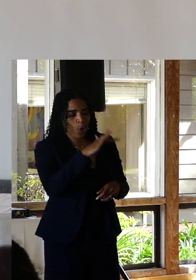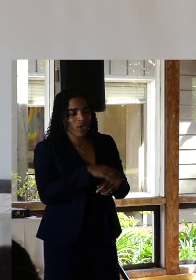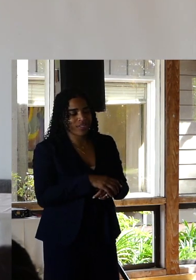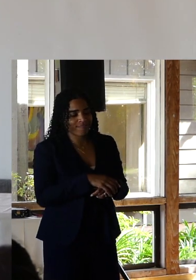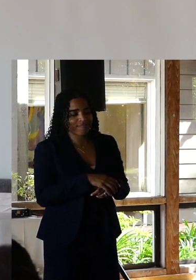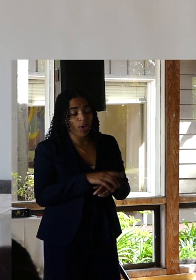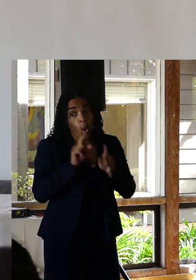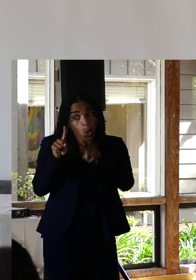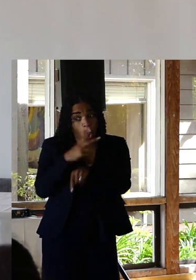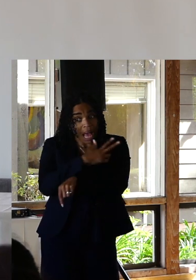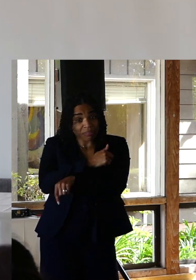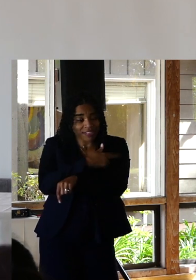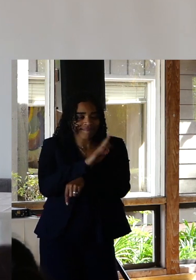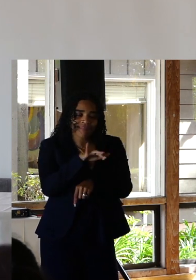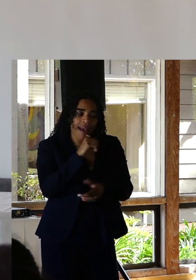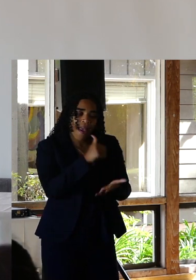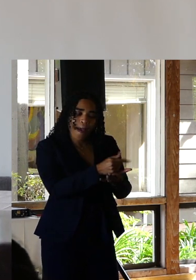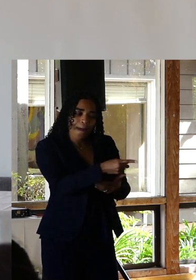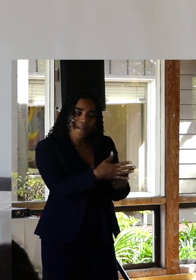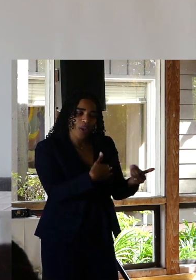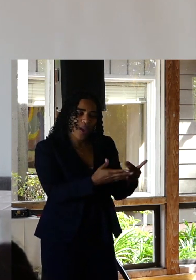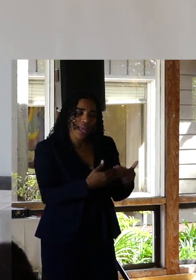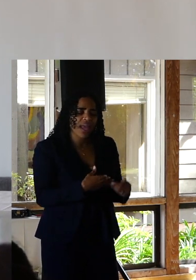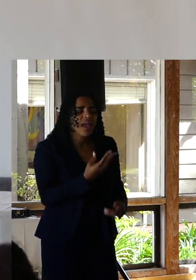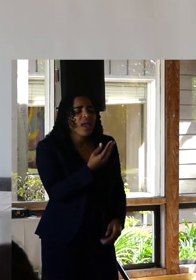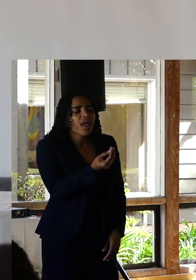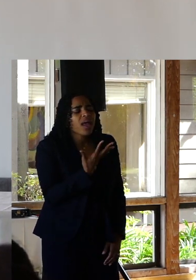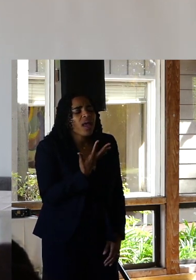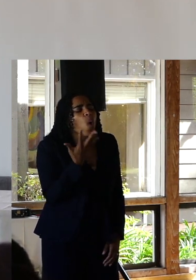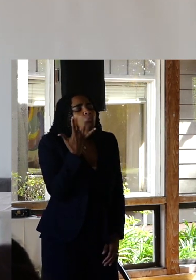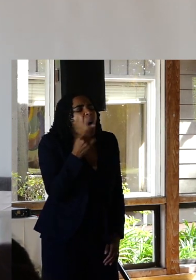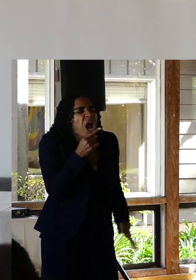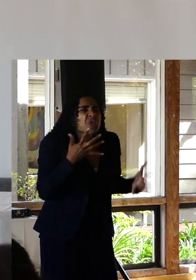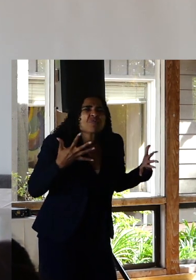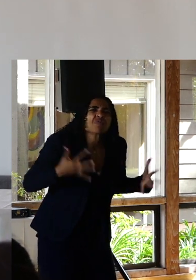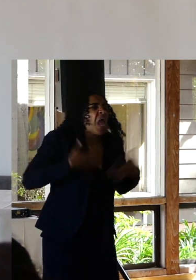you anyway. Now tell me why you are so angry. I'm not going to let you